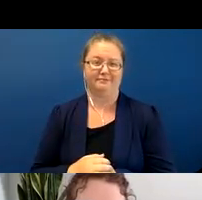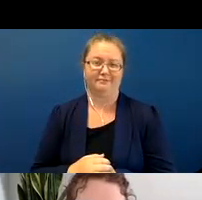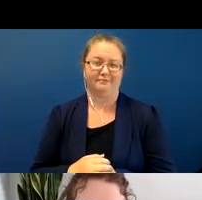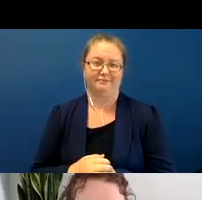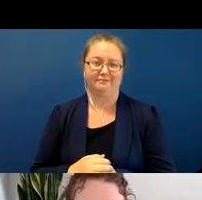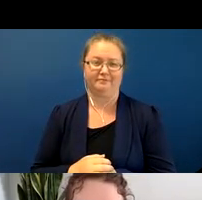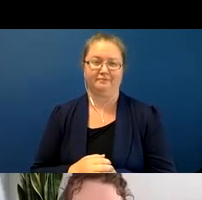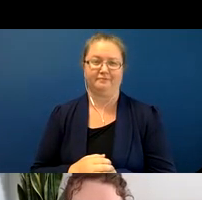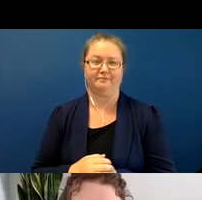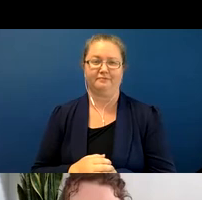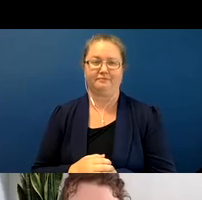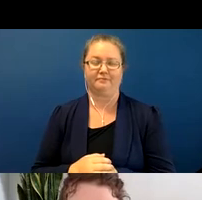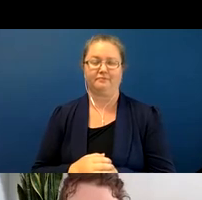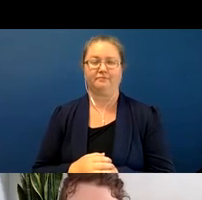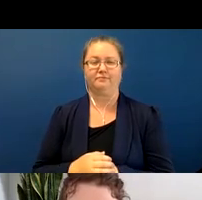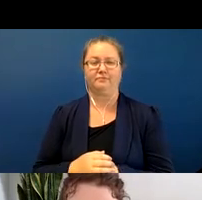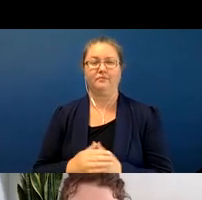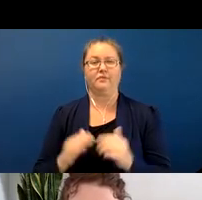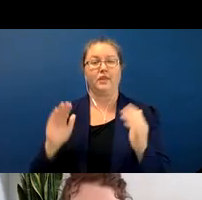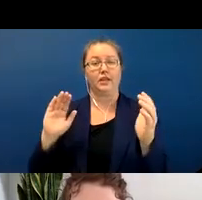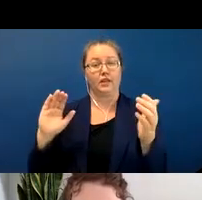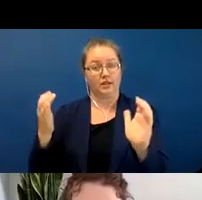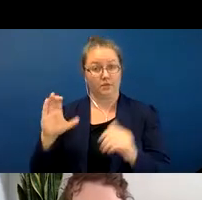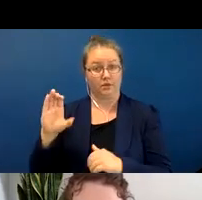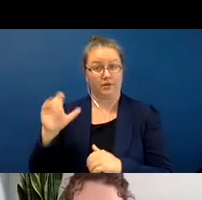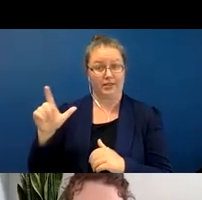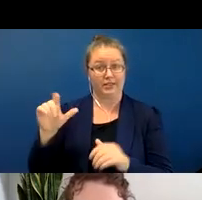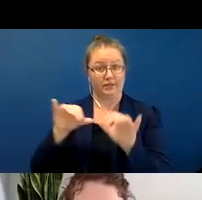So here are criteria for comparing these classifier systems. We're basically going to look at